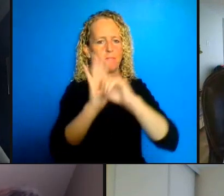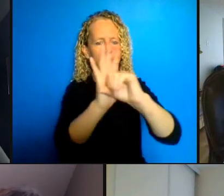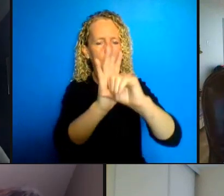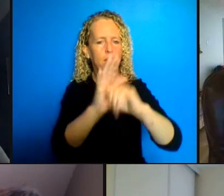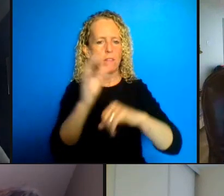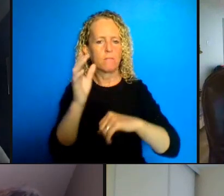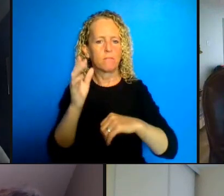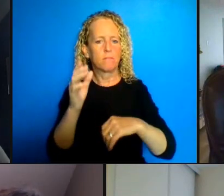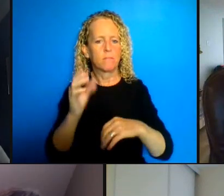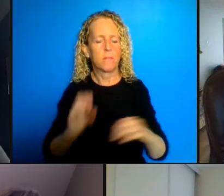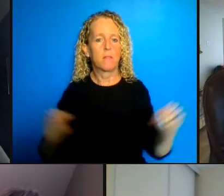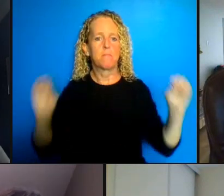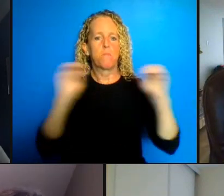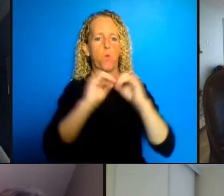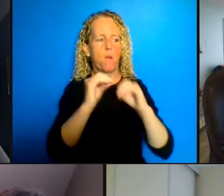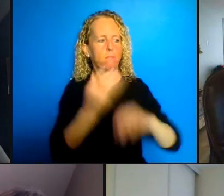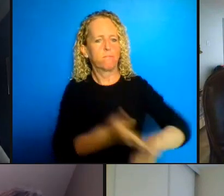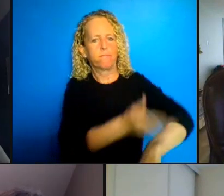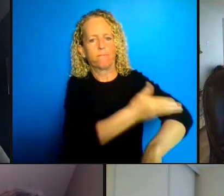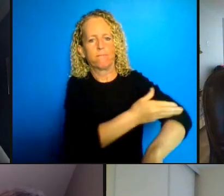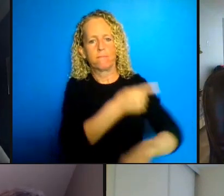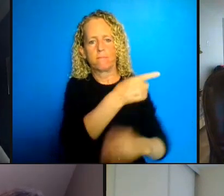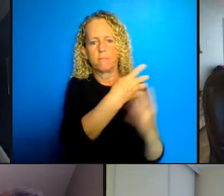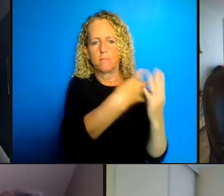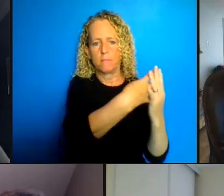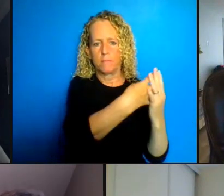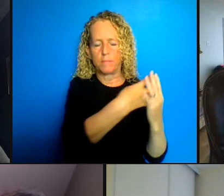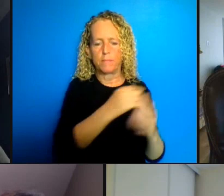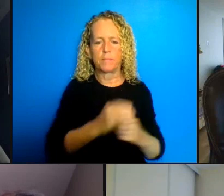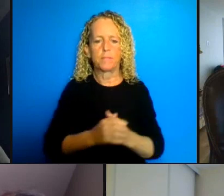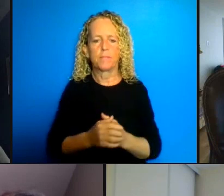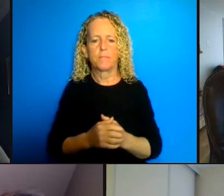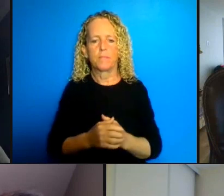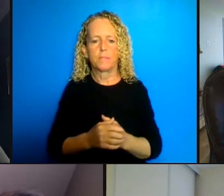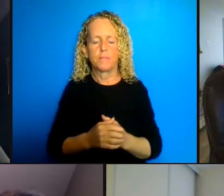conditions of confinement and quite frankly the first step to start is get